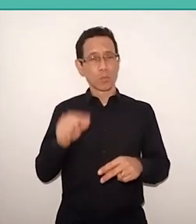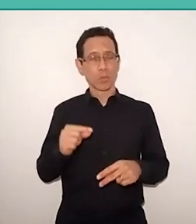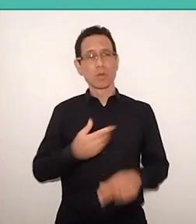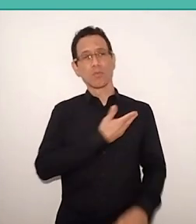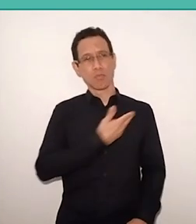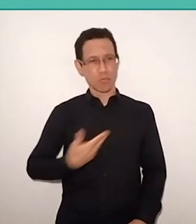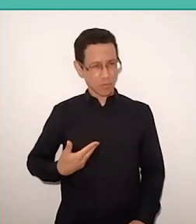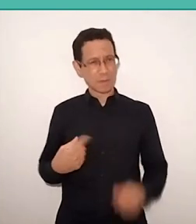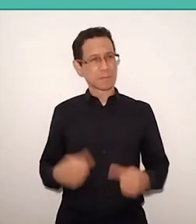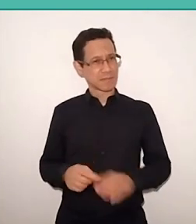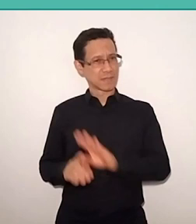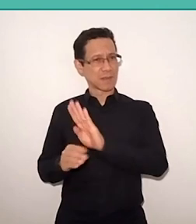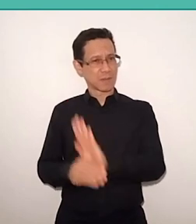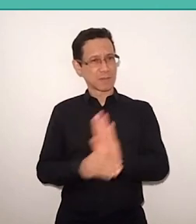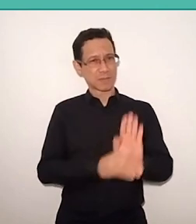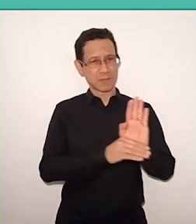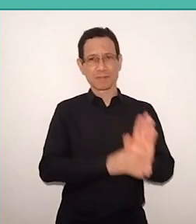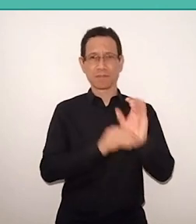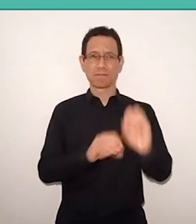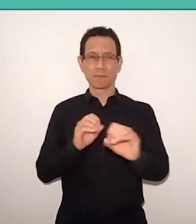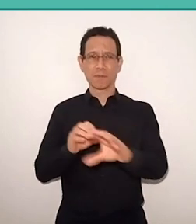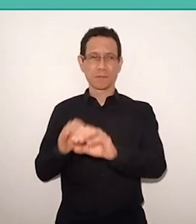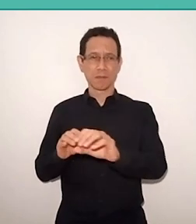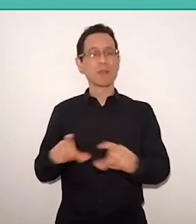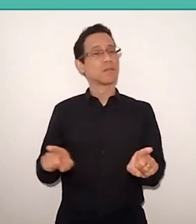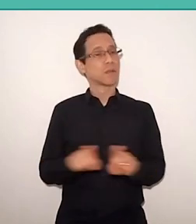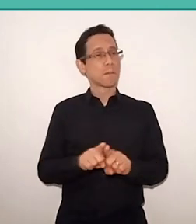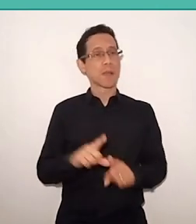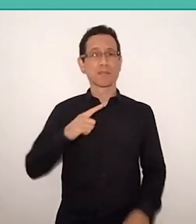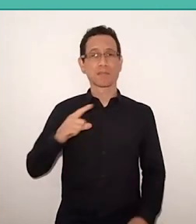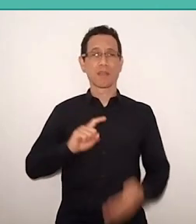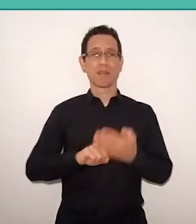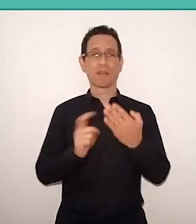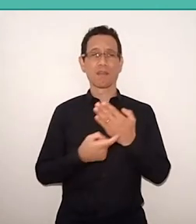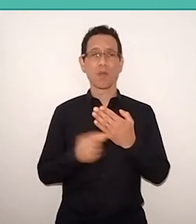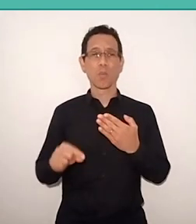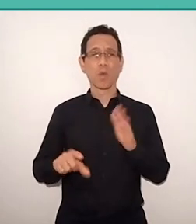but at the same time, we have public policy and private measure